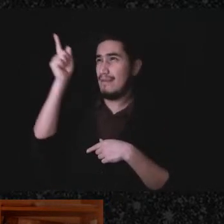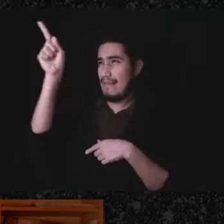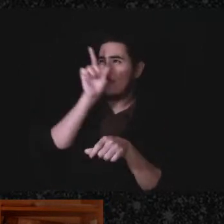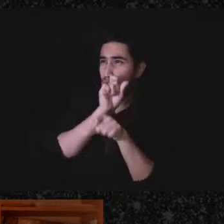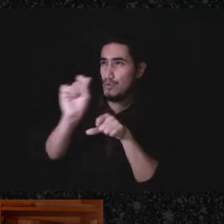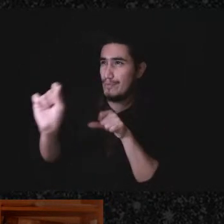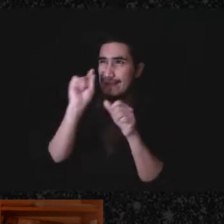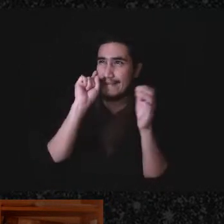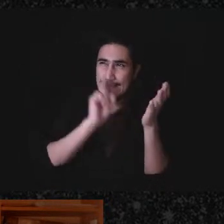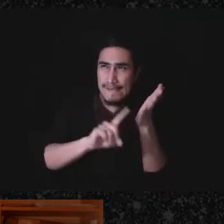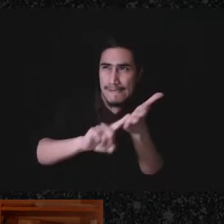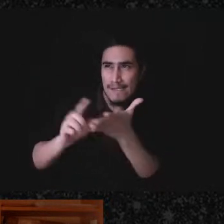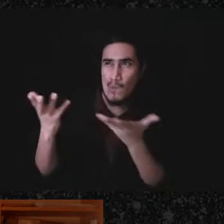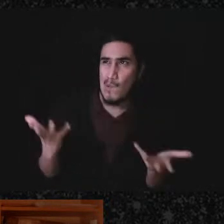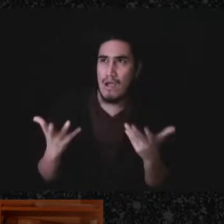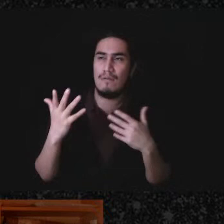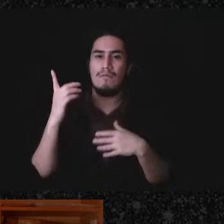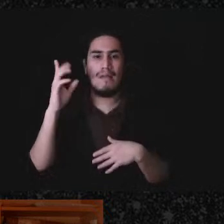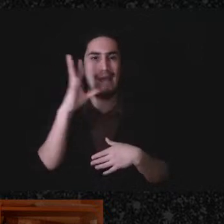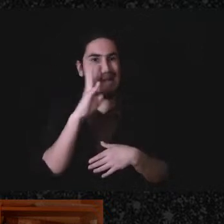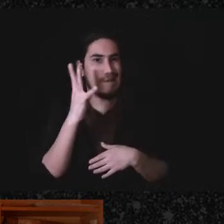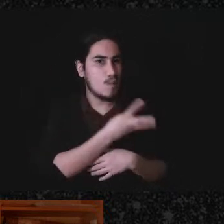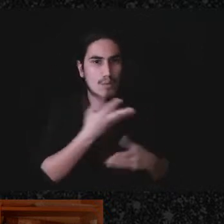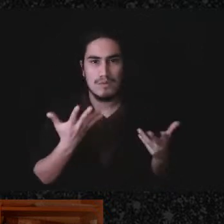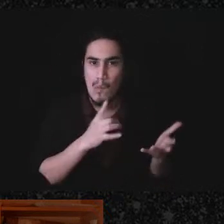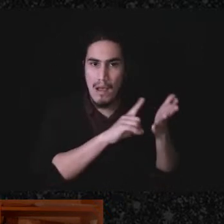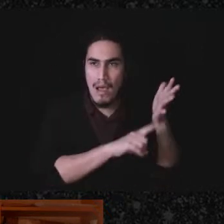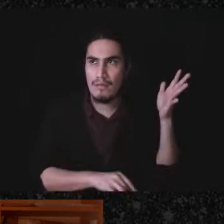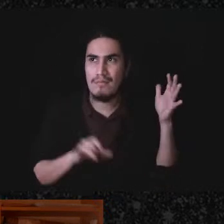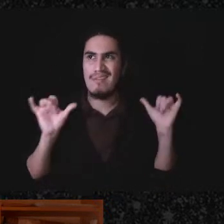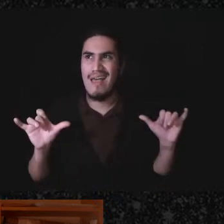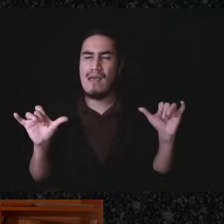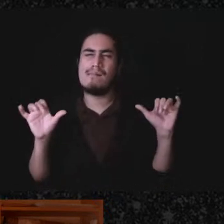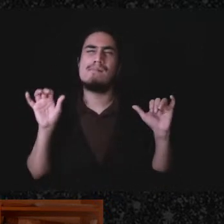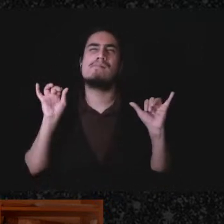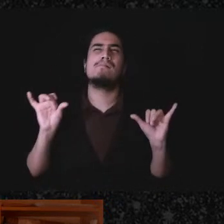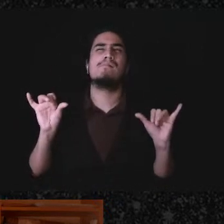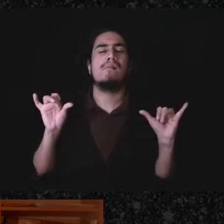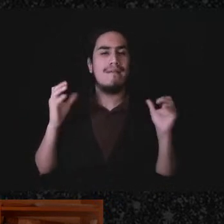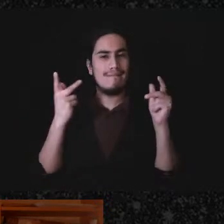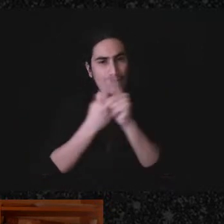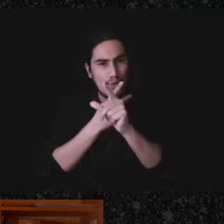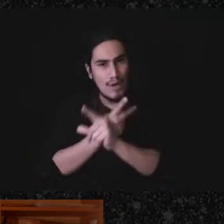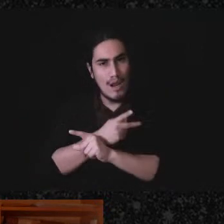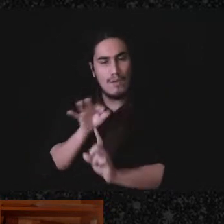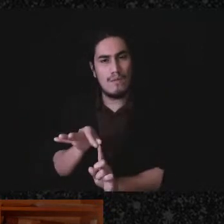doesn't keep track of as much and what, you know, figuring out what's essential to do to not step